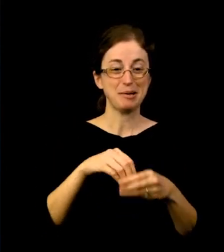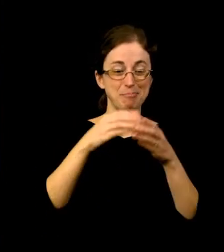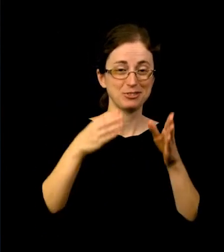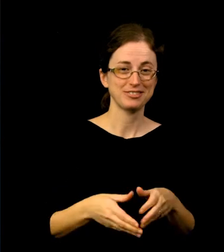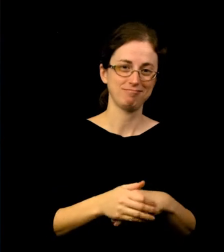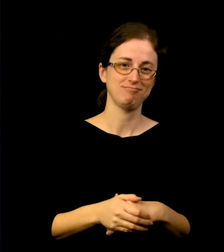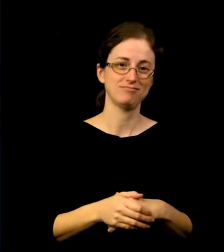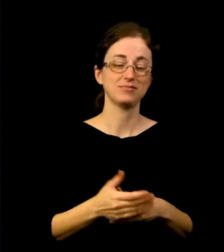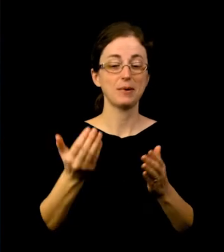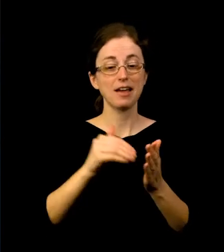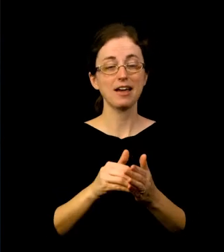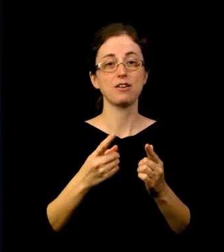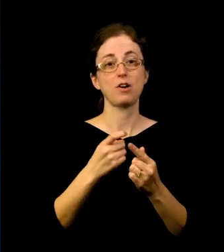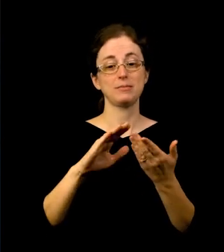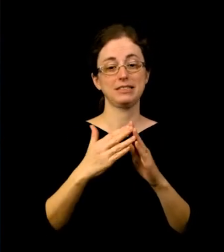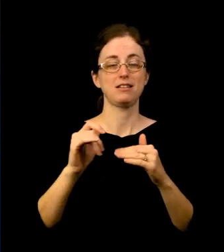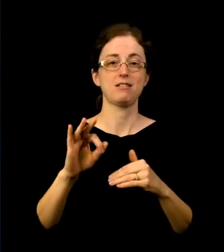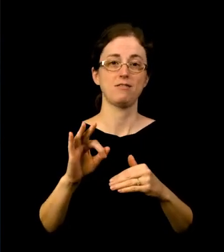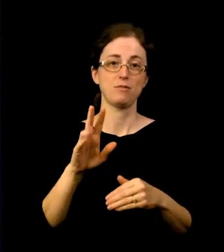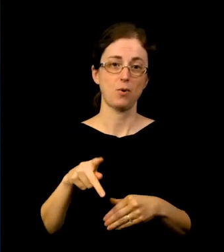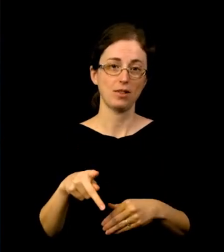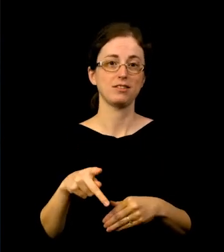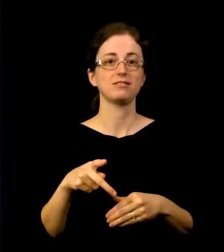to Portland's art and culture community and best wishes for your board meeting.